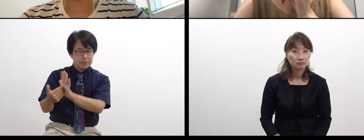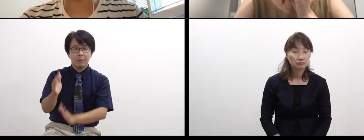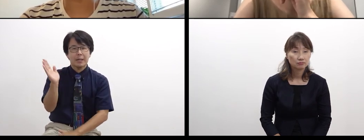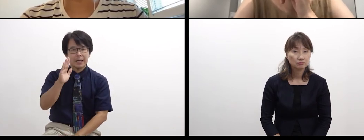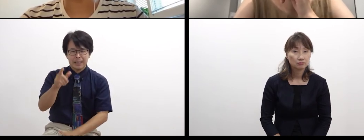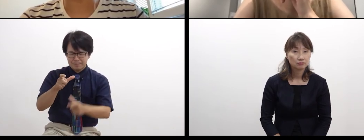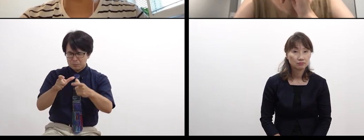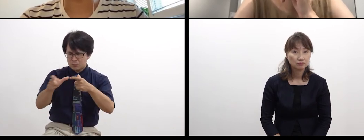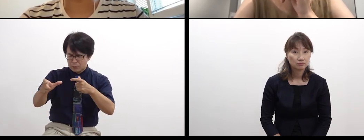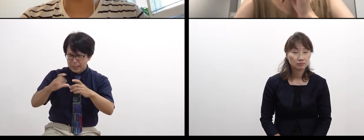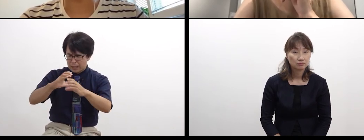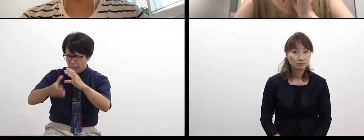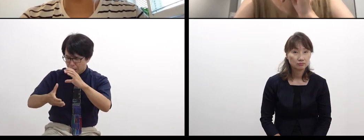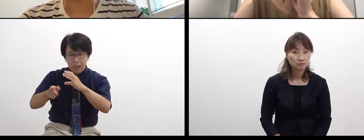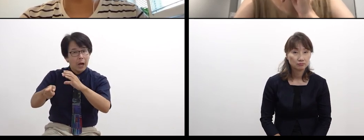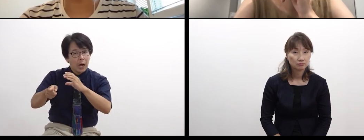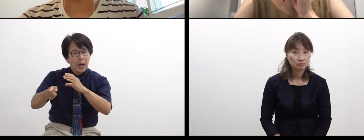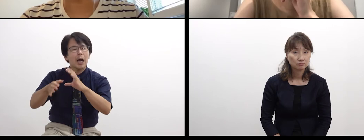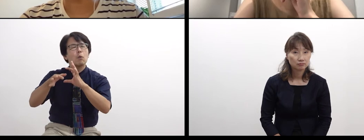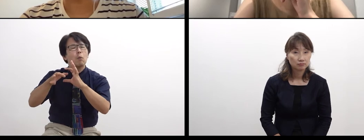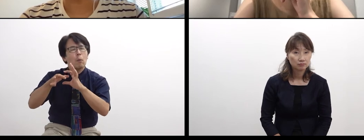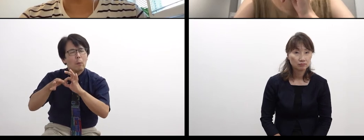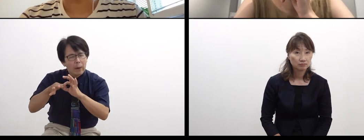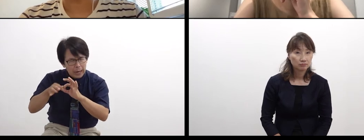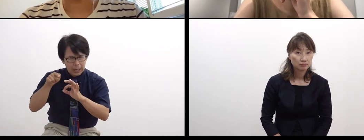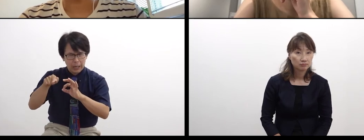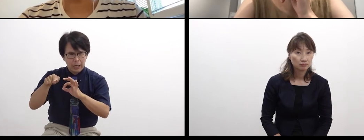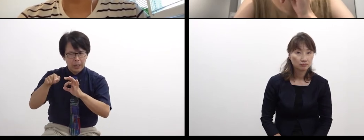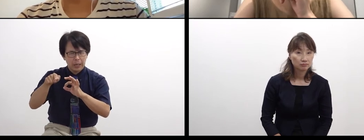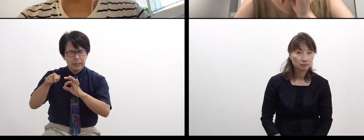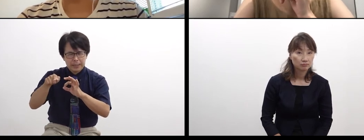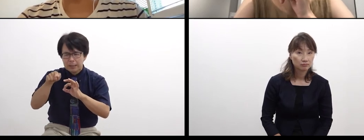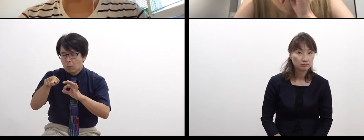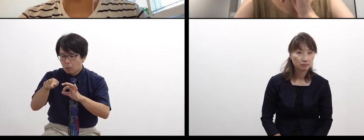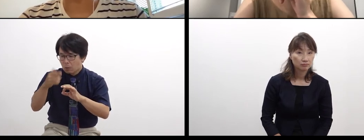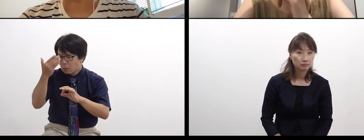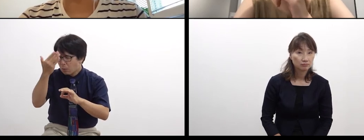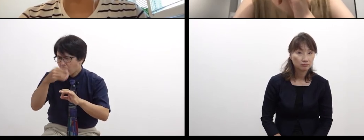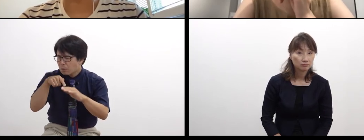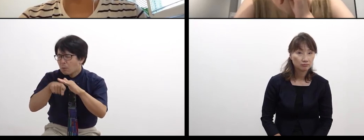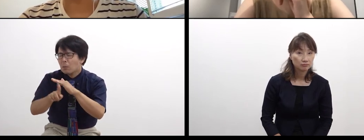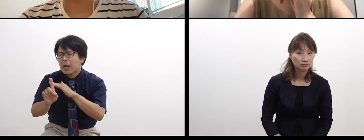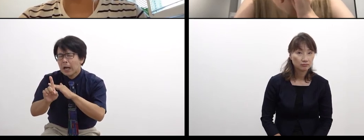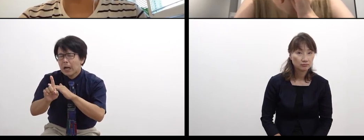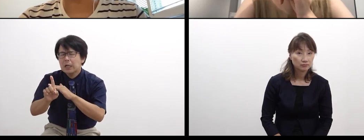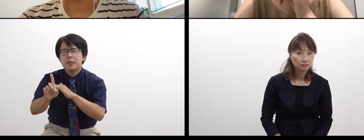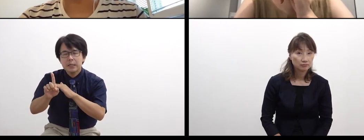not to say